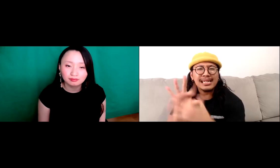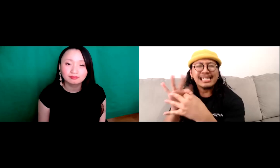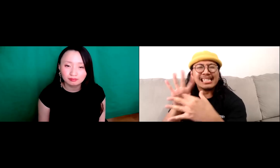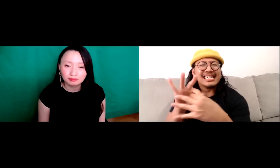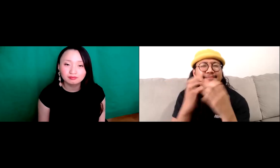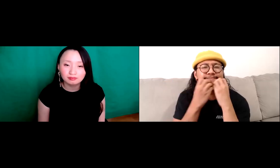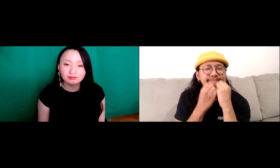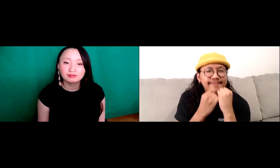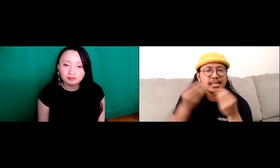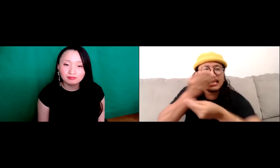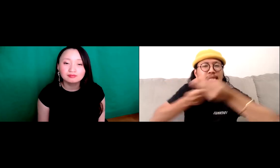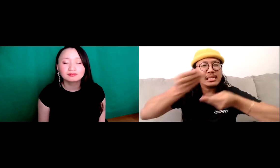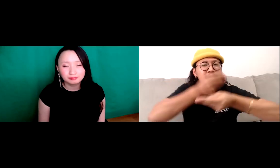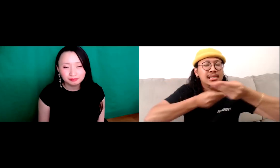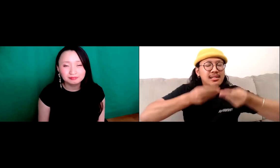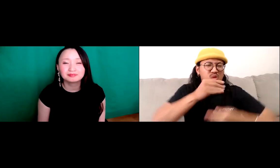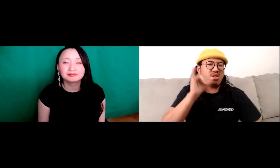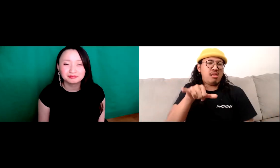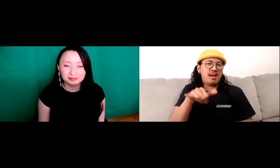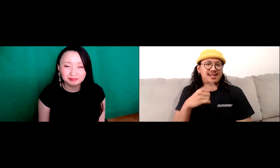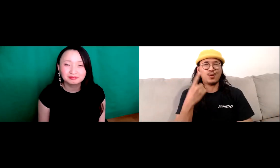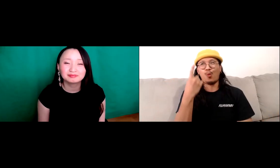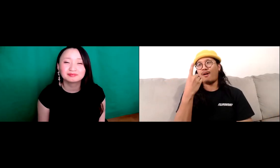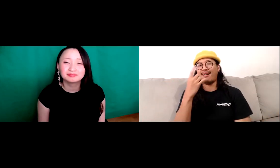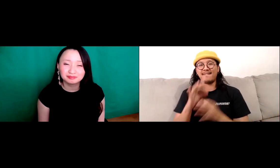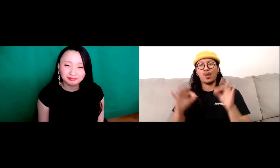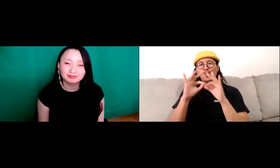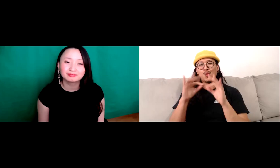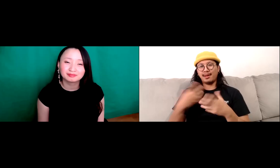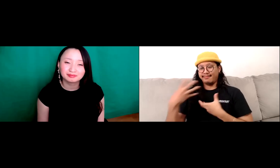But really the Filipino Deaf community is so small, we're so dispersed.